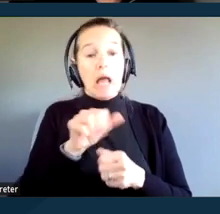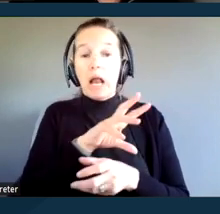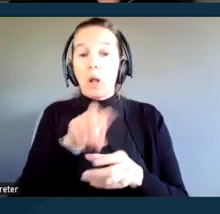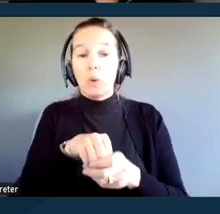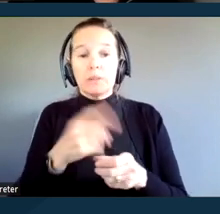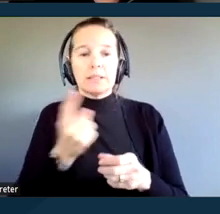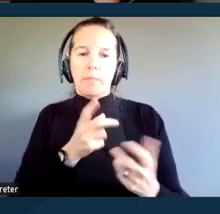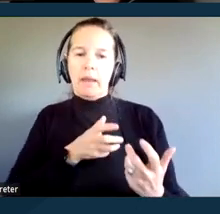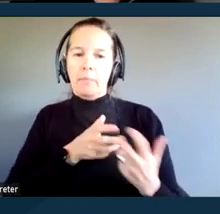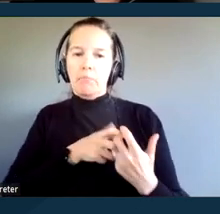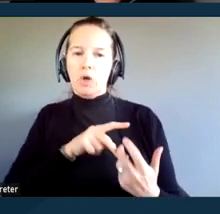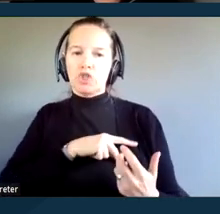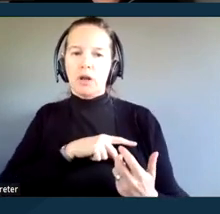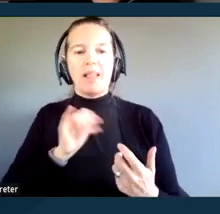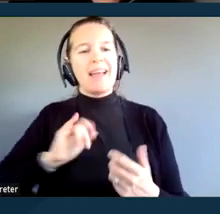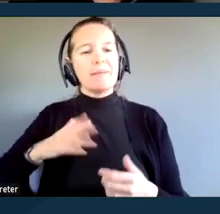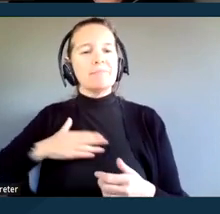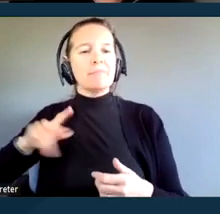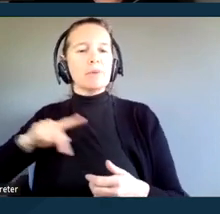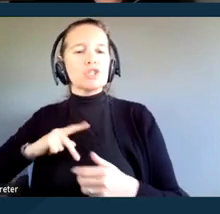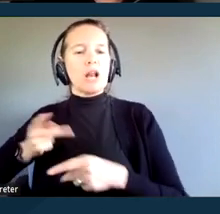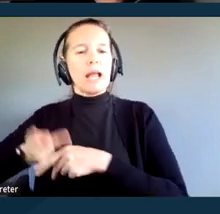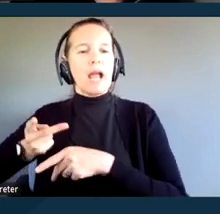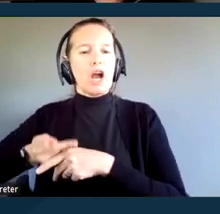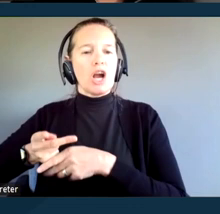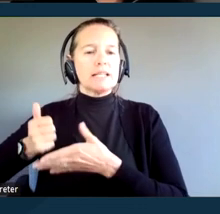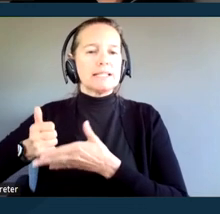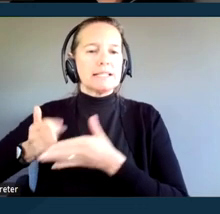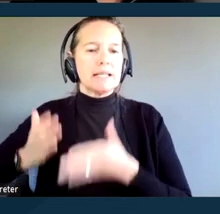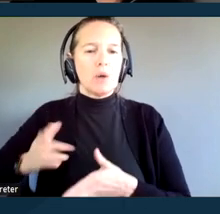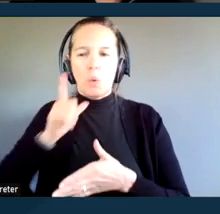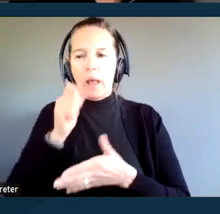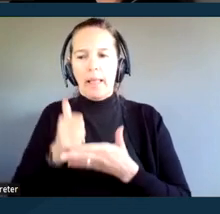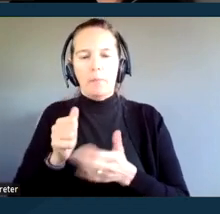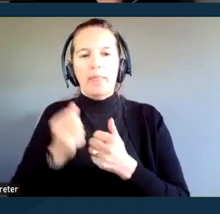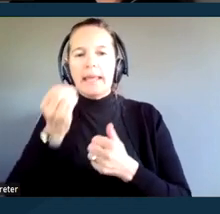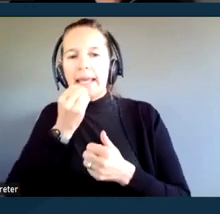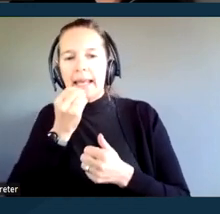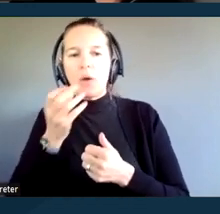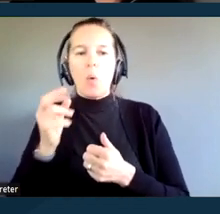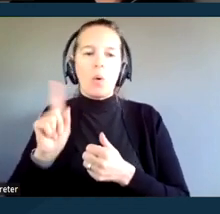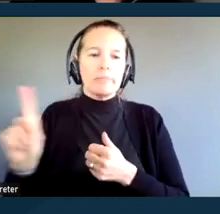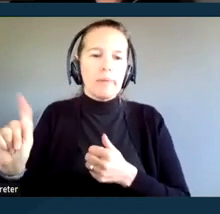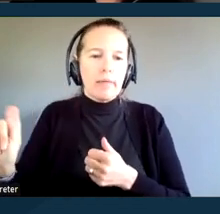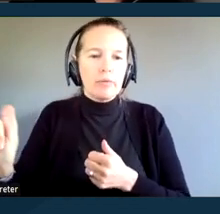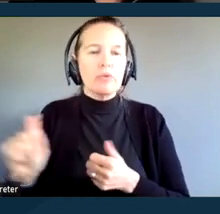like a personal care assistant to help with eating, or toileting, personal devices such as hearing aids,